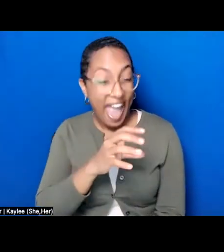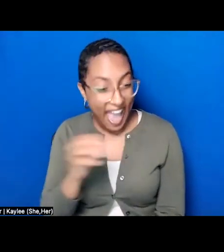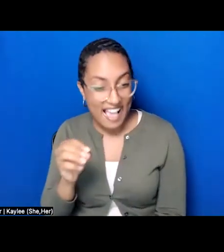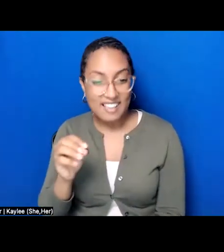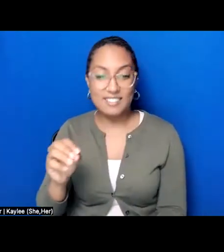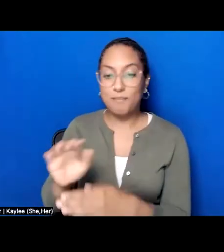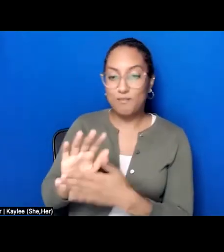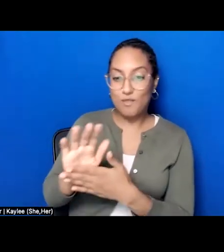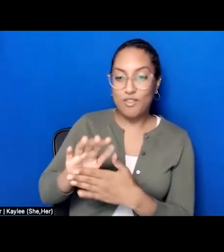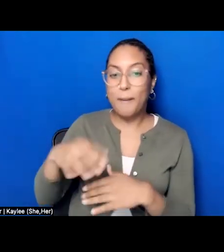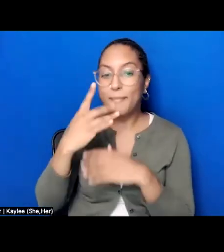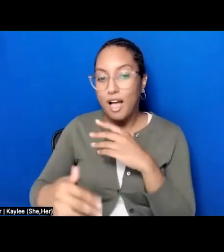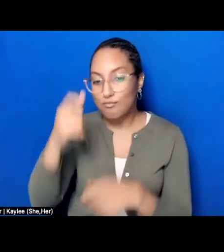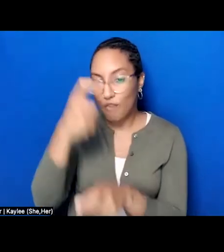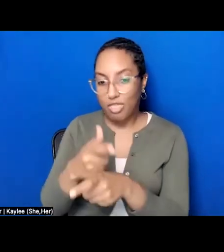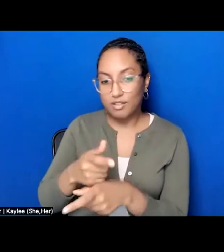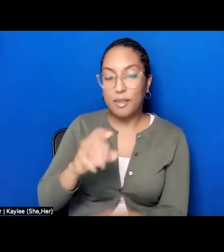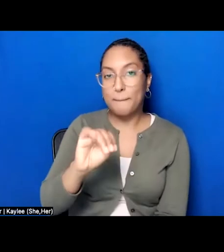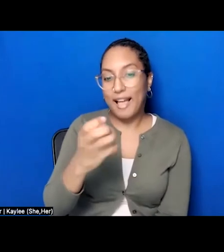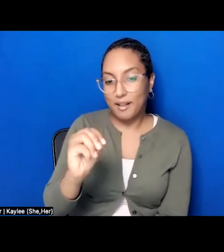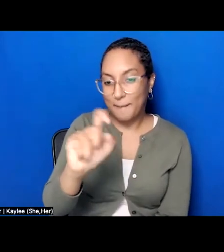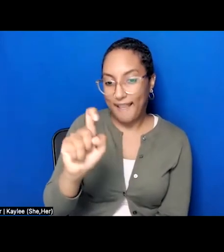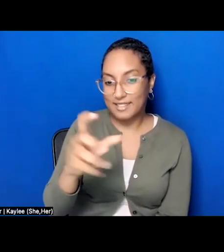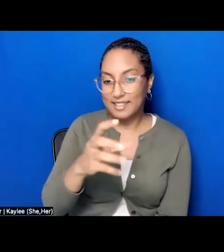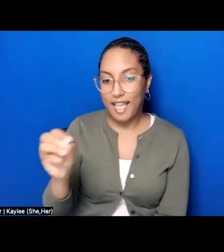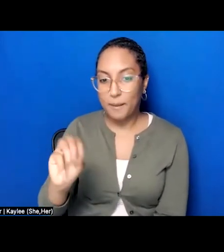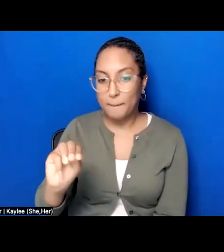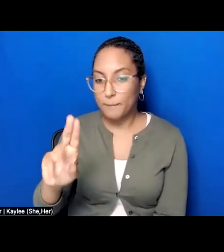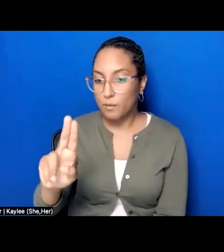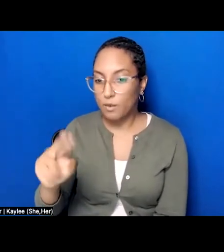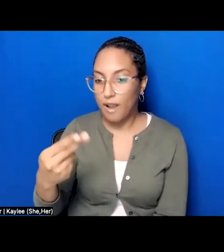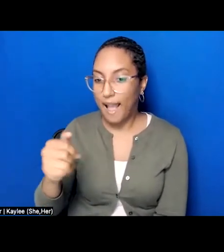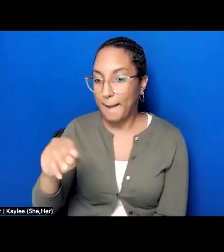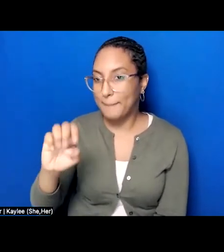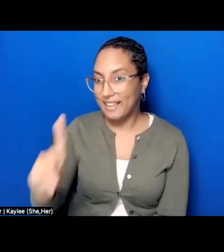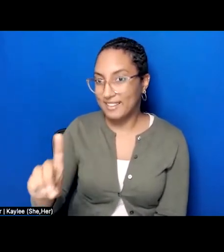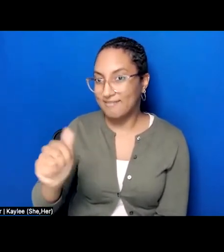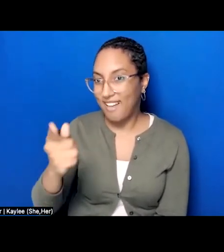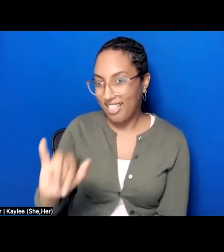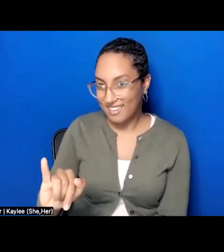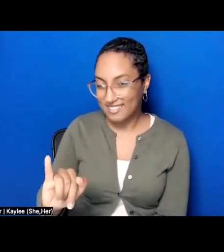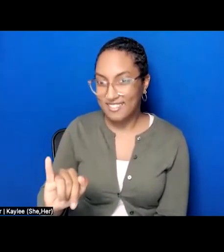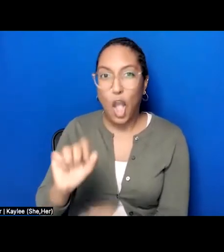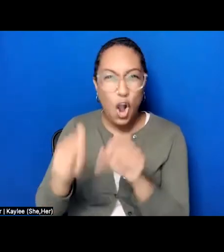to say about Zaheer but in the interest of time please join me in welcoming Zaheer Ali.